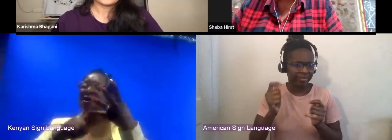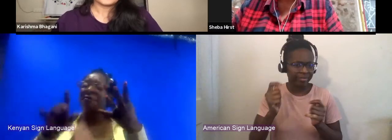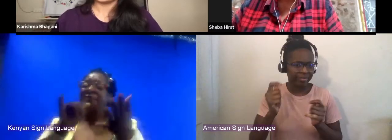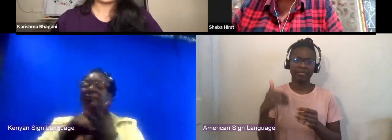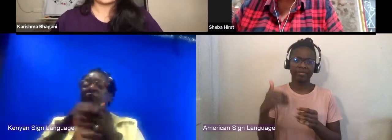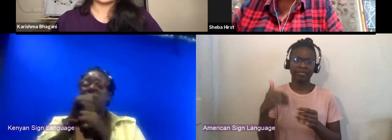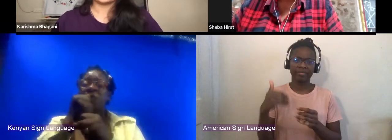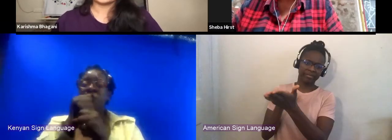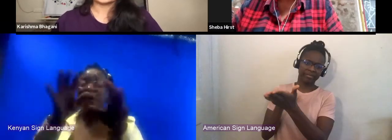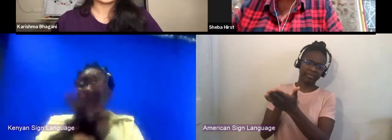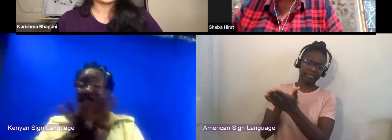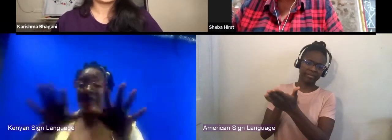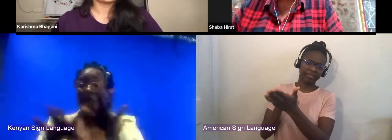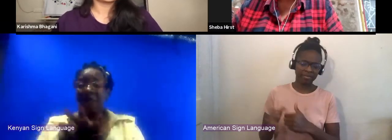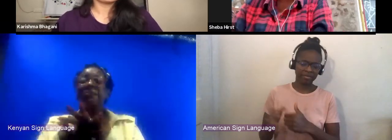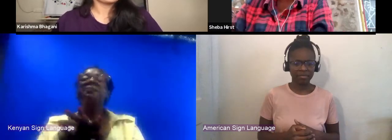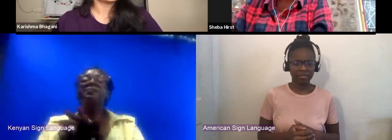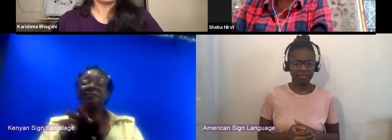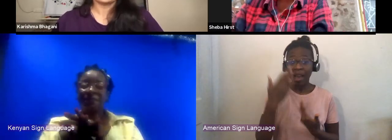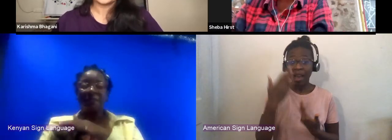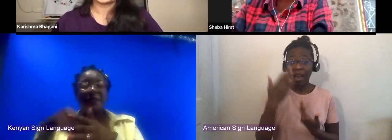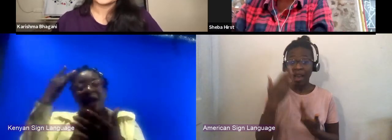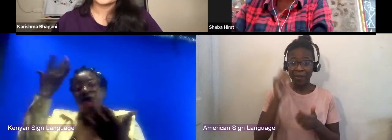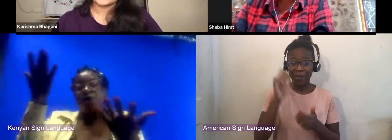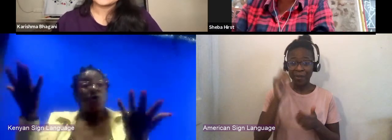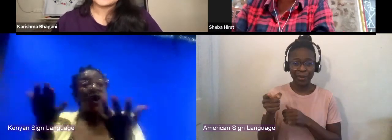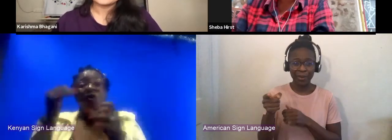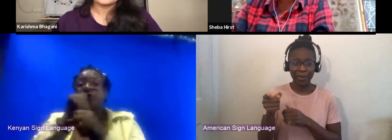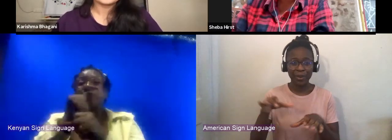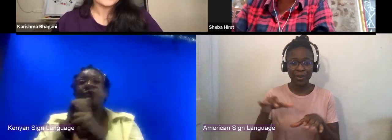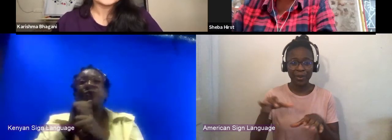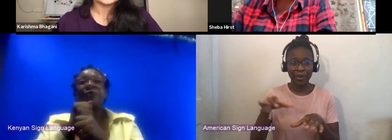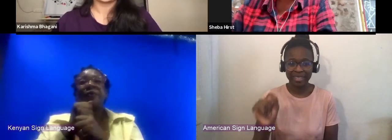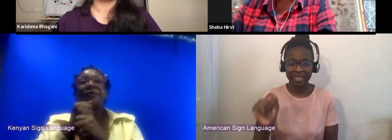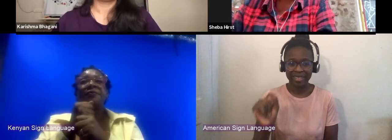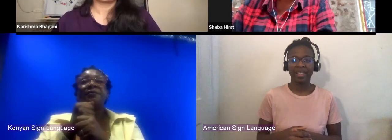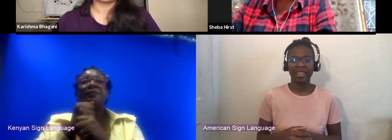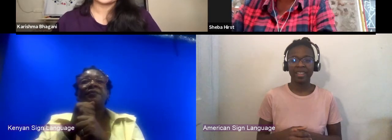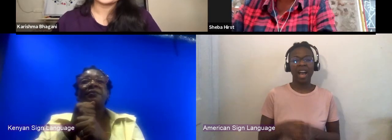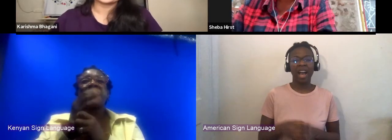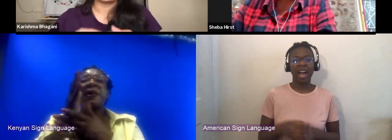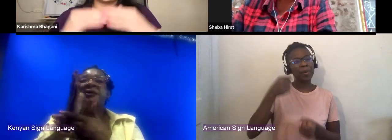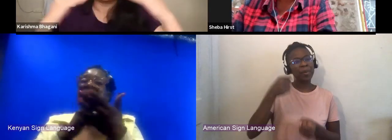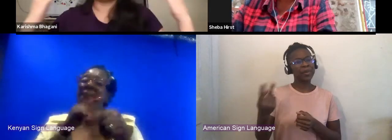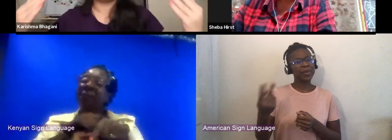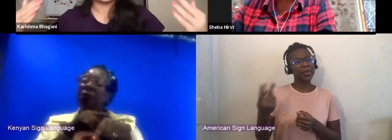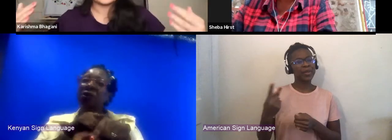I don't know how you do it 'cause I think at some point we were seated together and I think we counted 12 different responsibilities